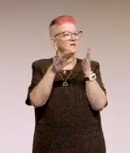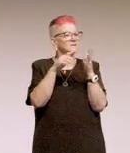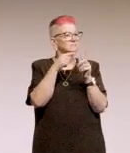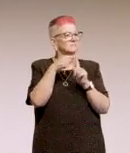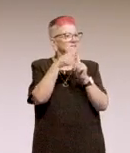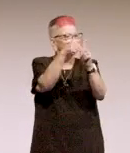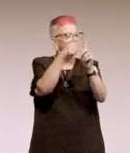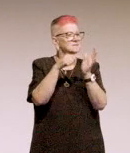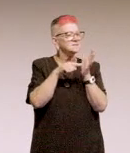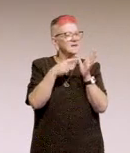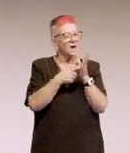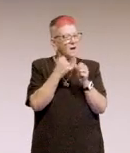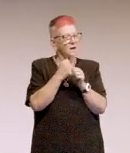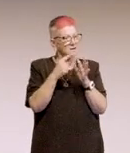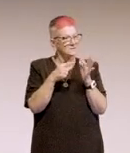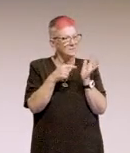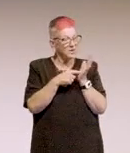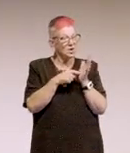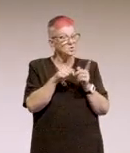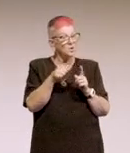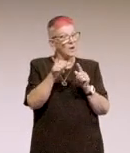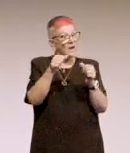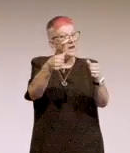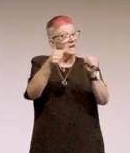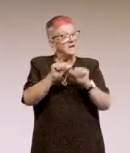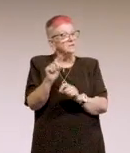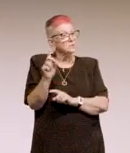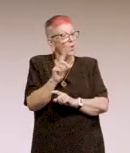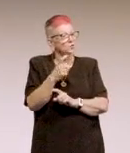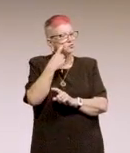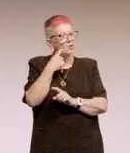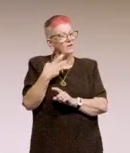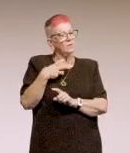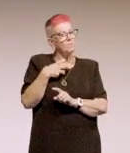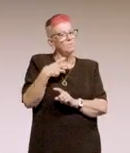We need to try and get a more formalised attendance,